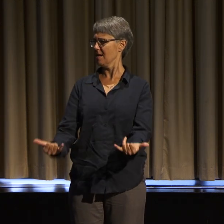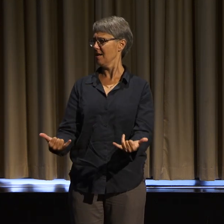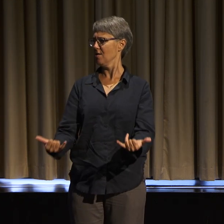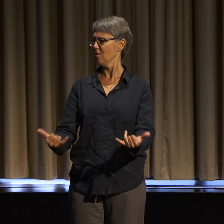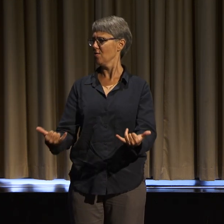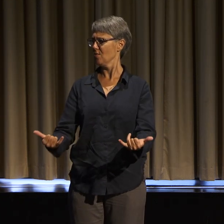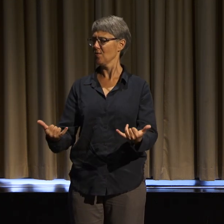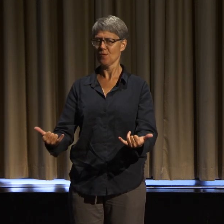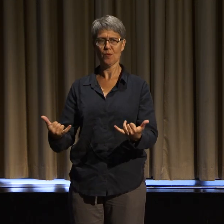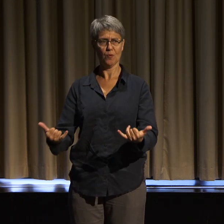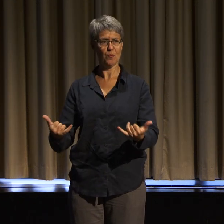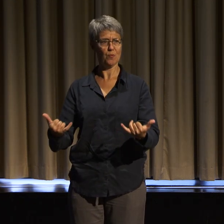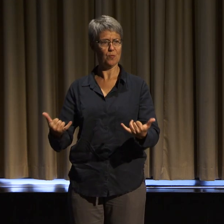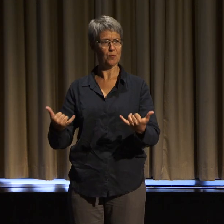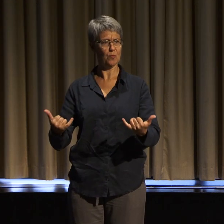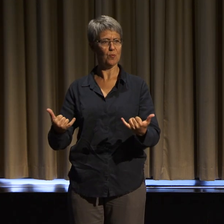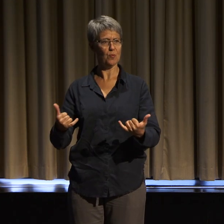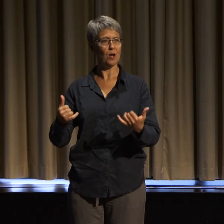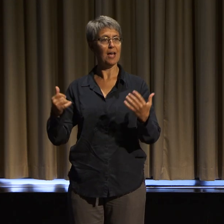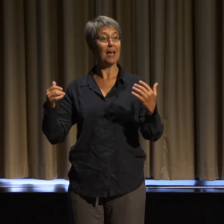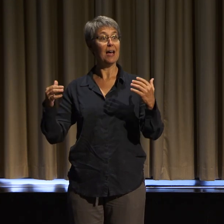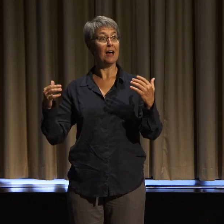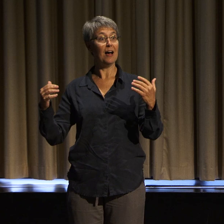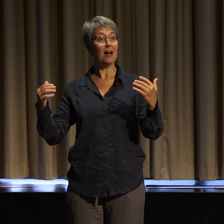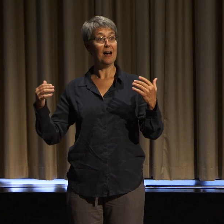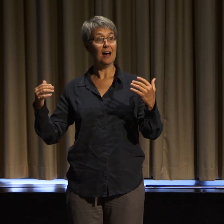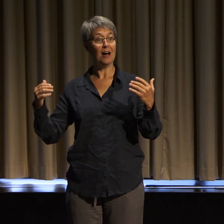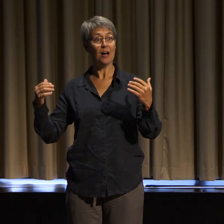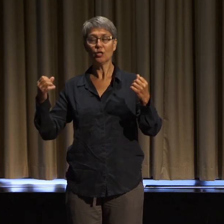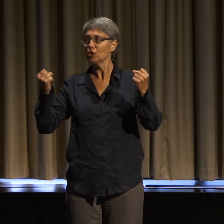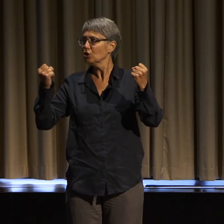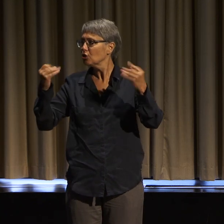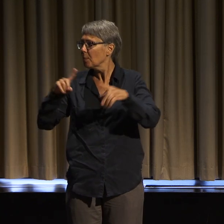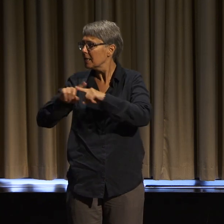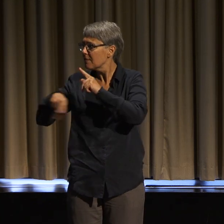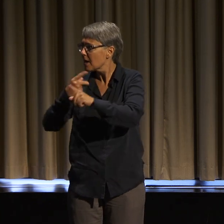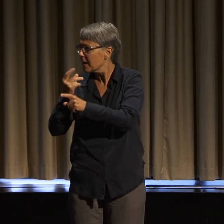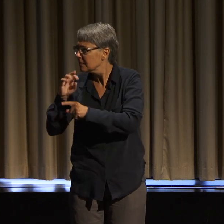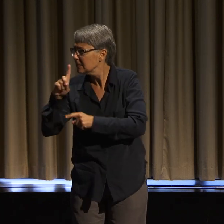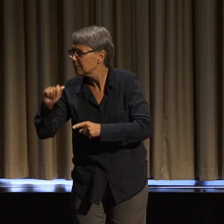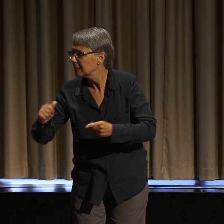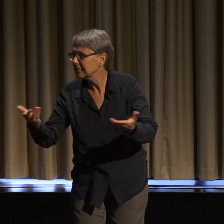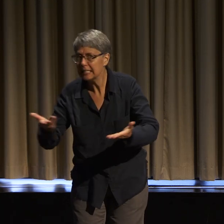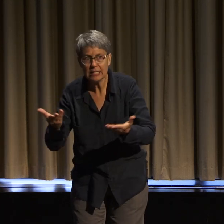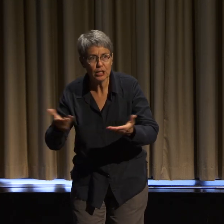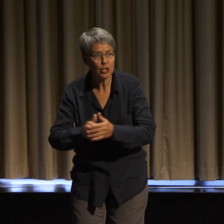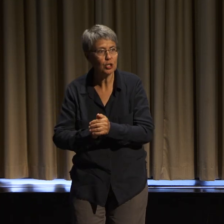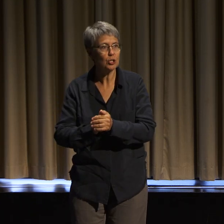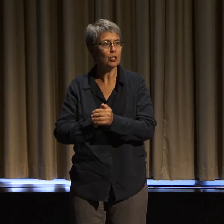to be in a cross-disability space, and how rare that also happens, because I